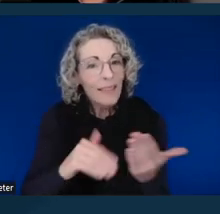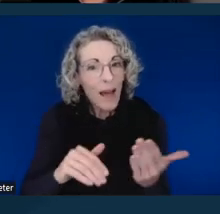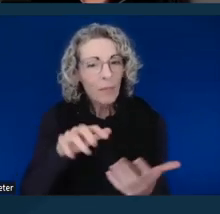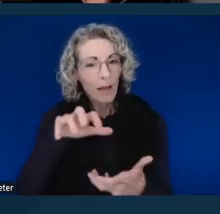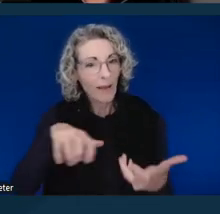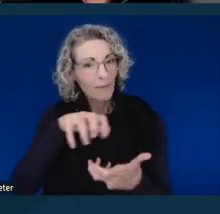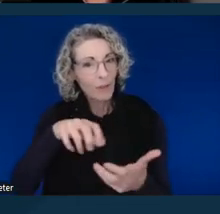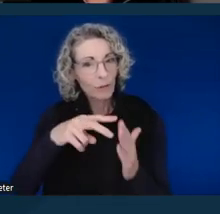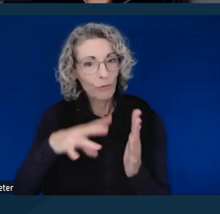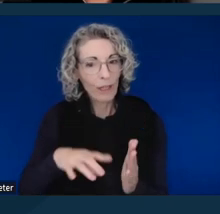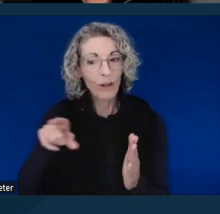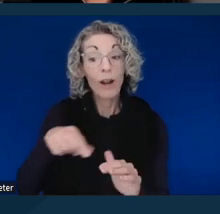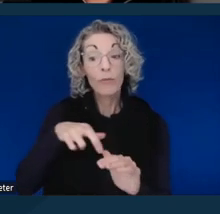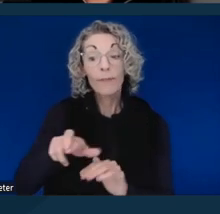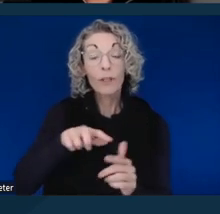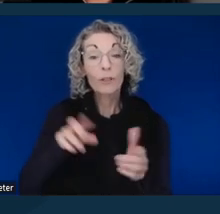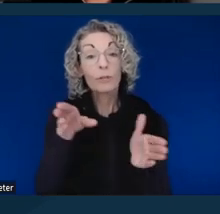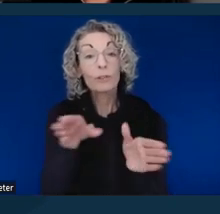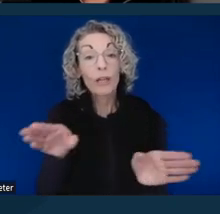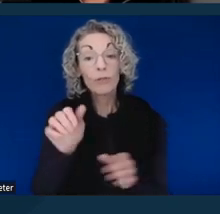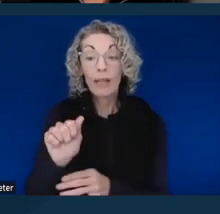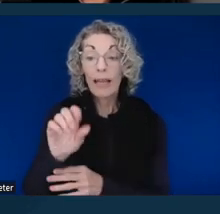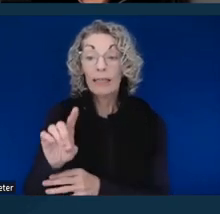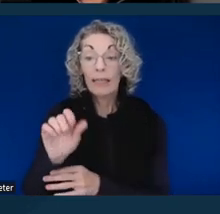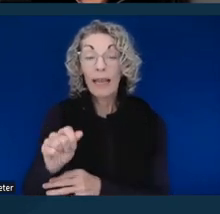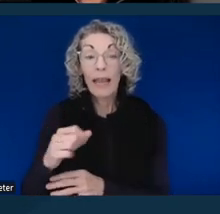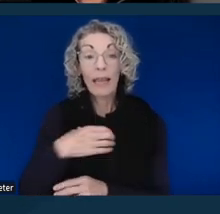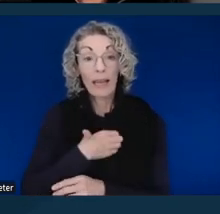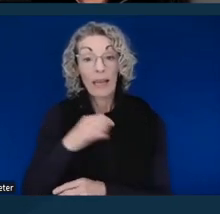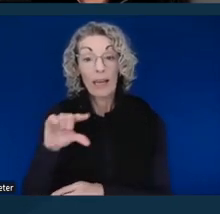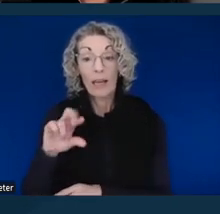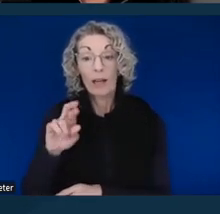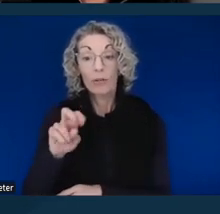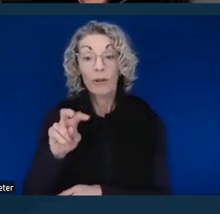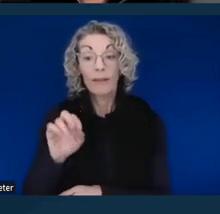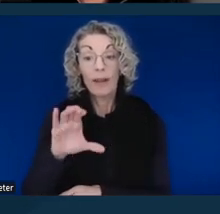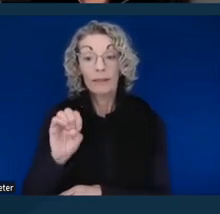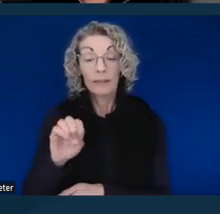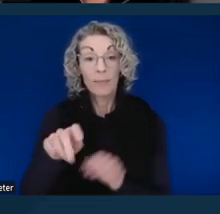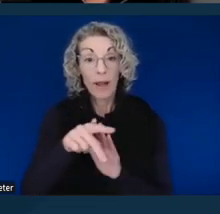to their general ADA grievance policies on the page having to do with court accommodations,